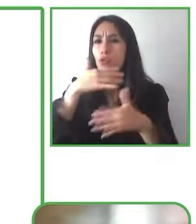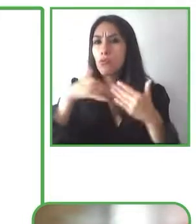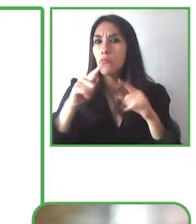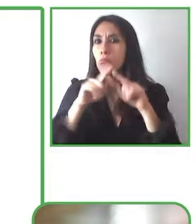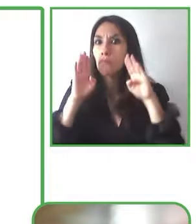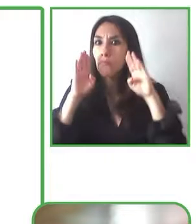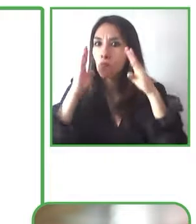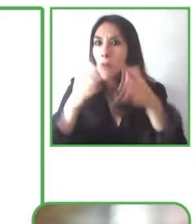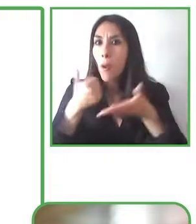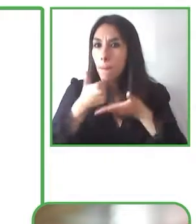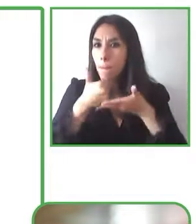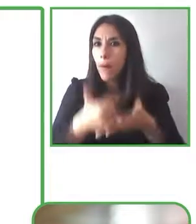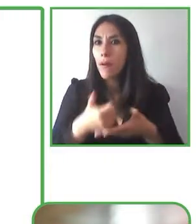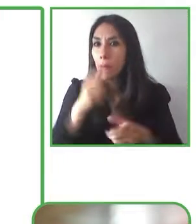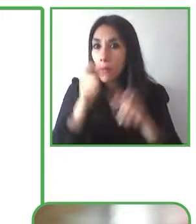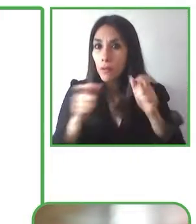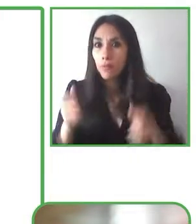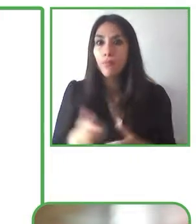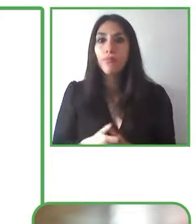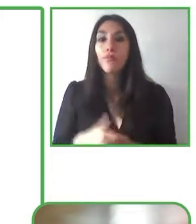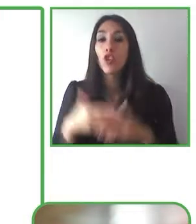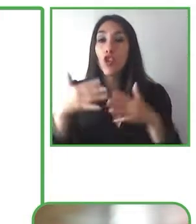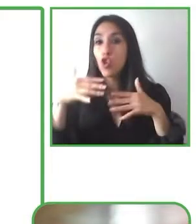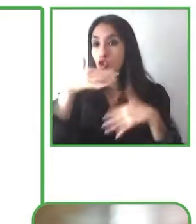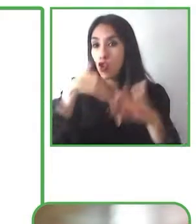people with disabilities and the society.